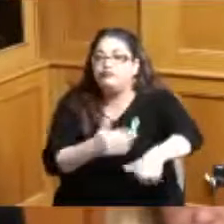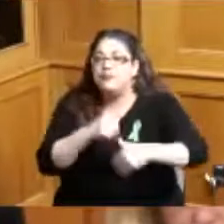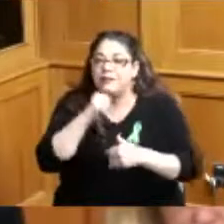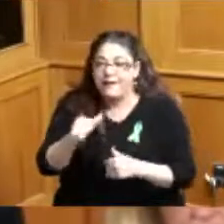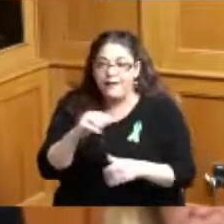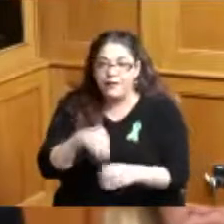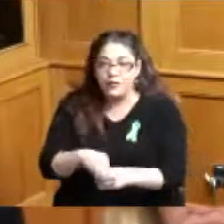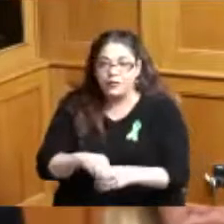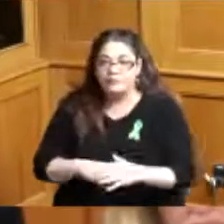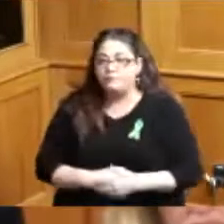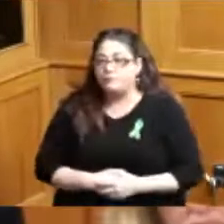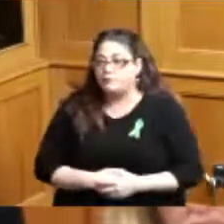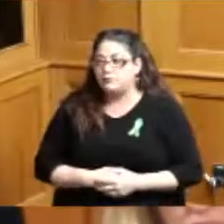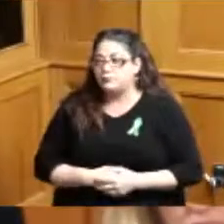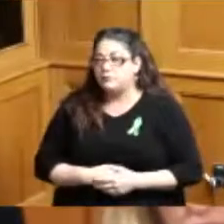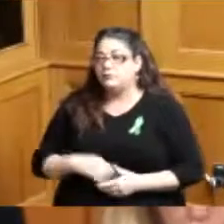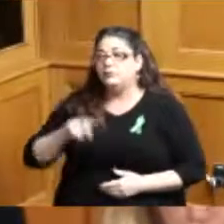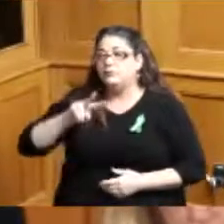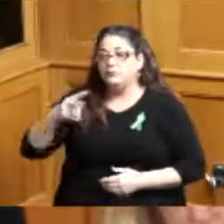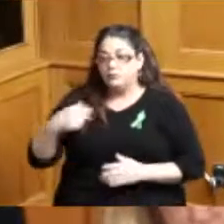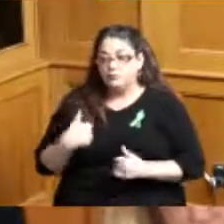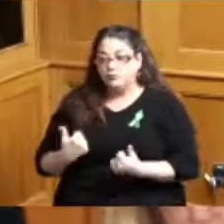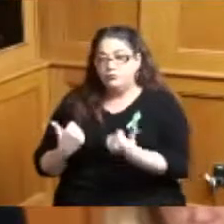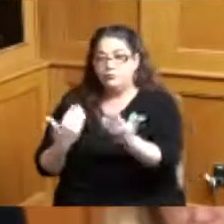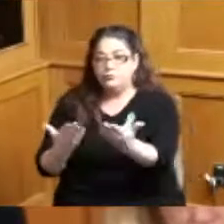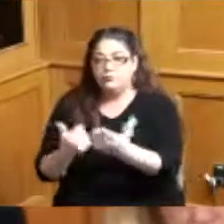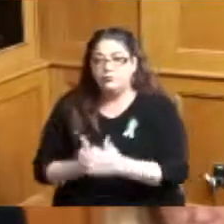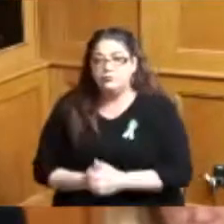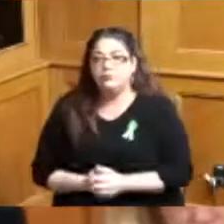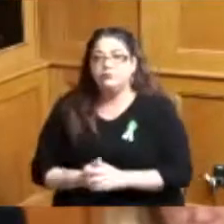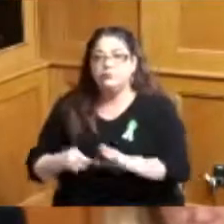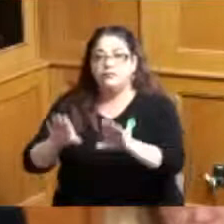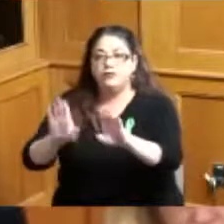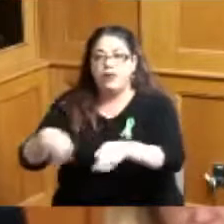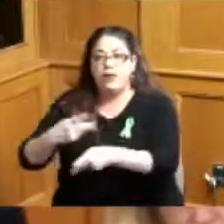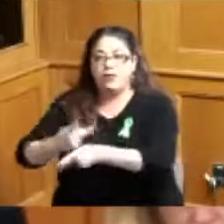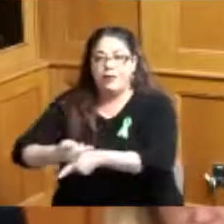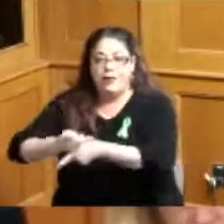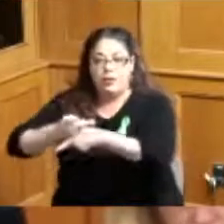our second recommendation is to put a bigger emphasis on child care it is a critical